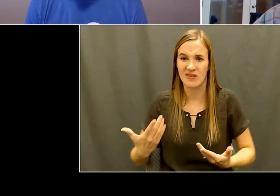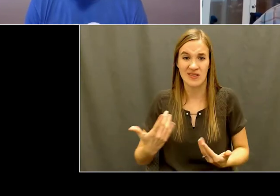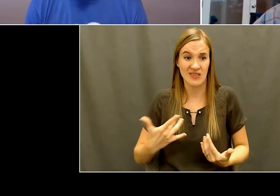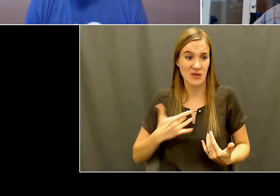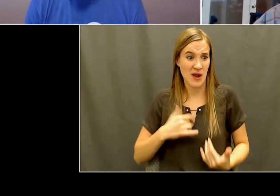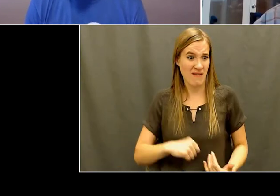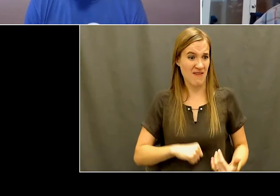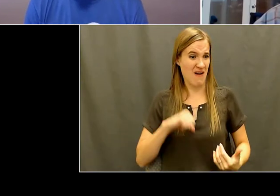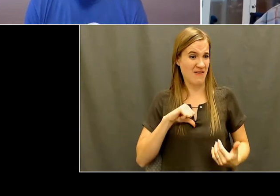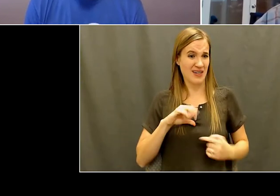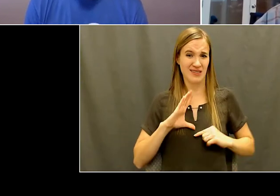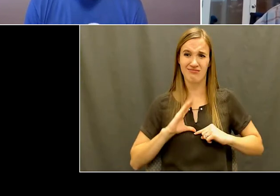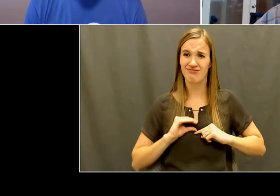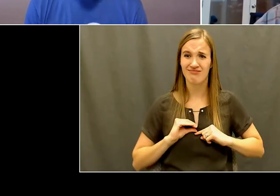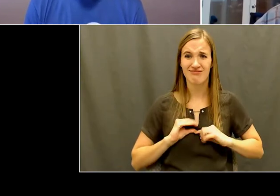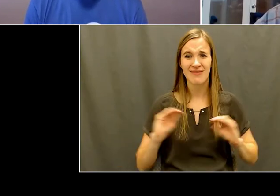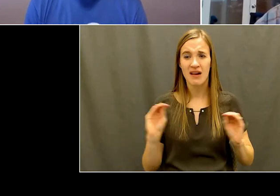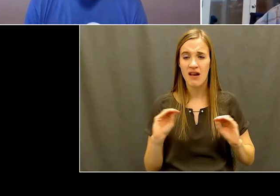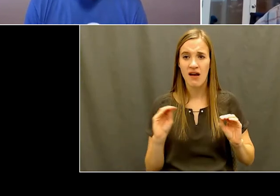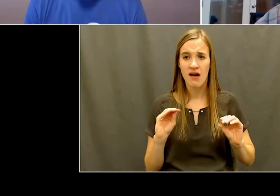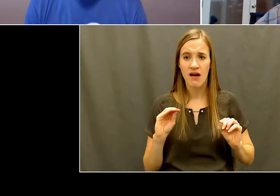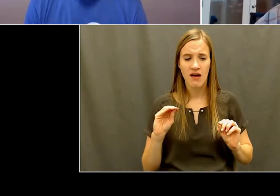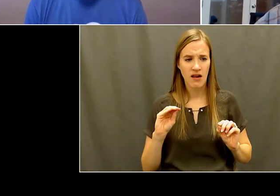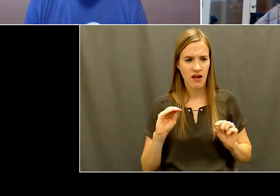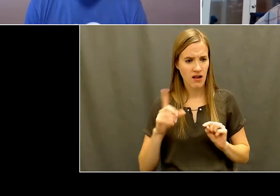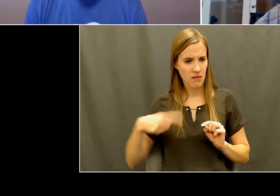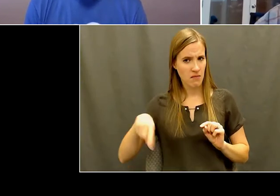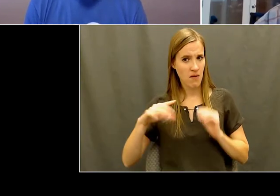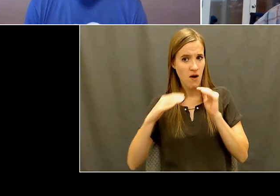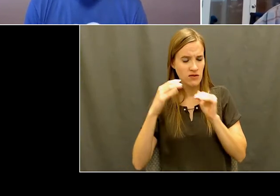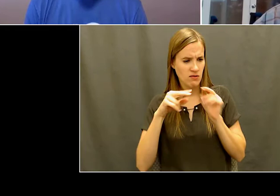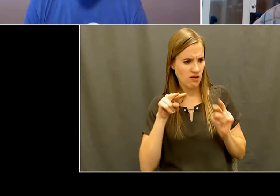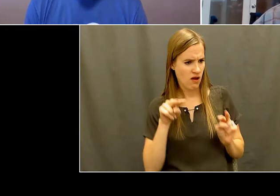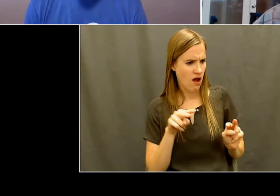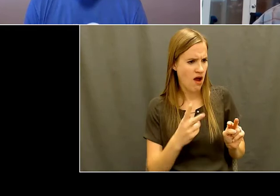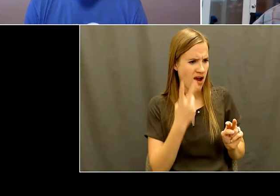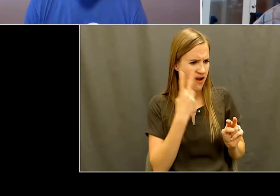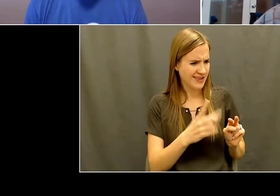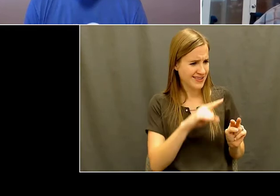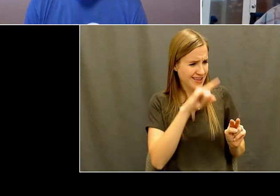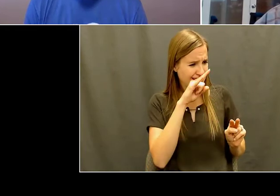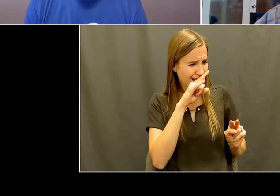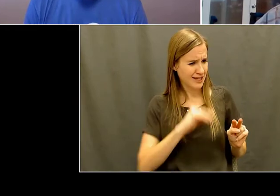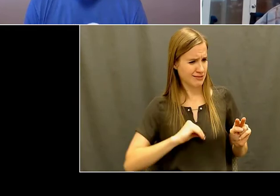things, you know that the camp really, really had them